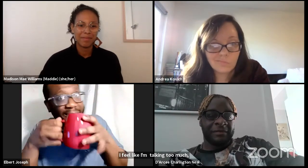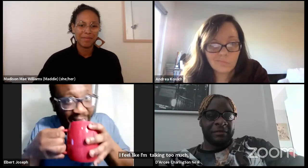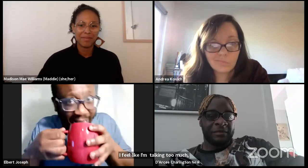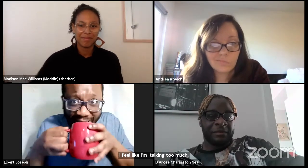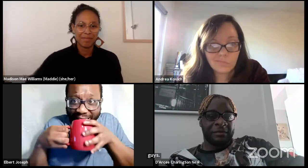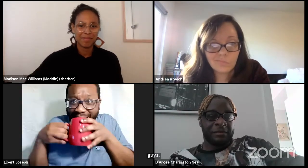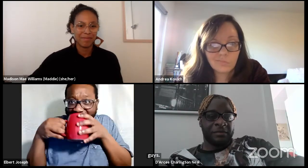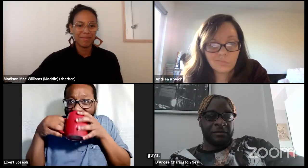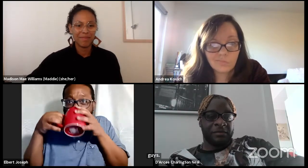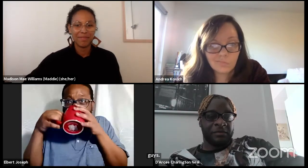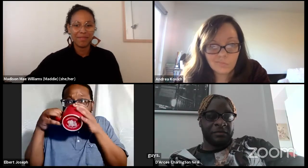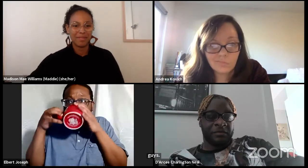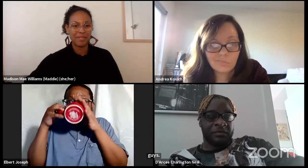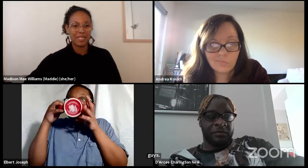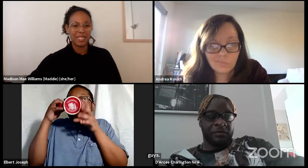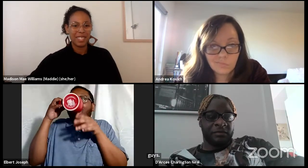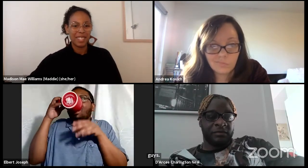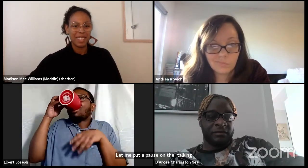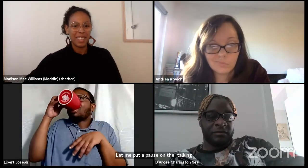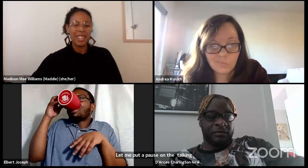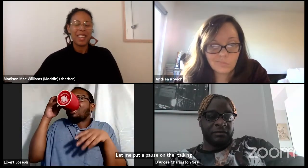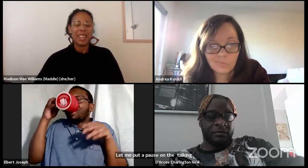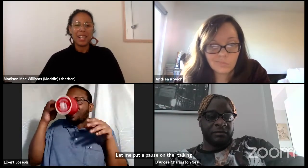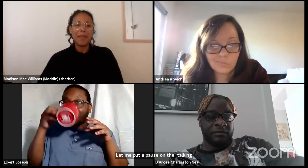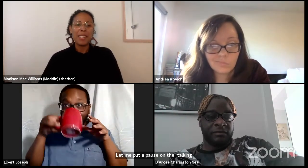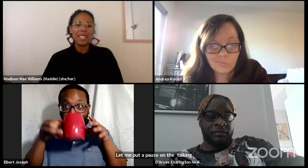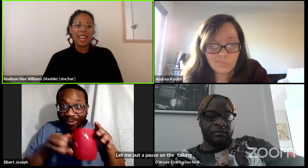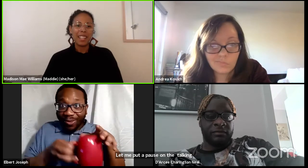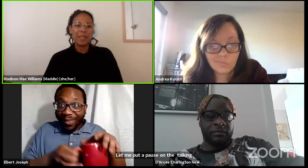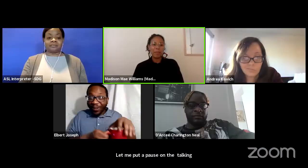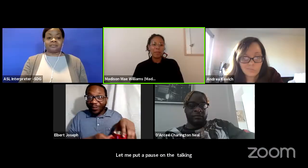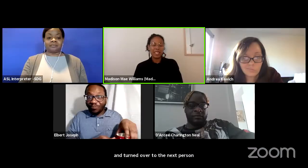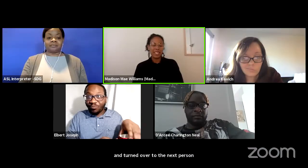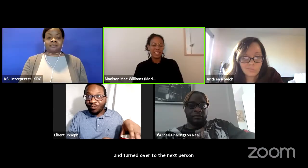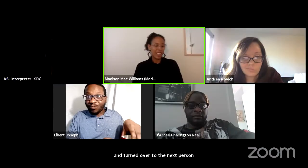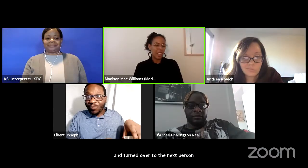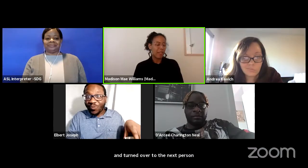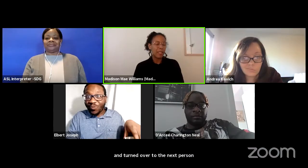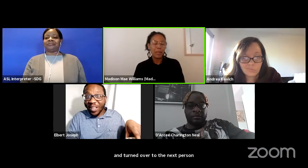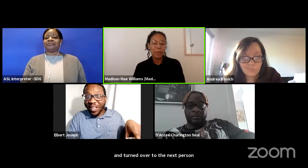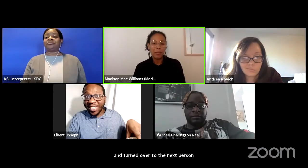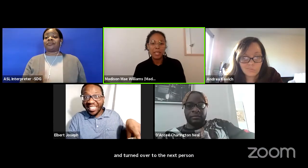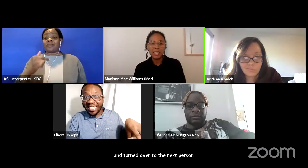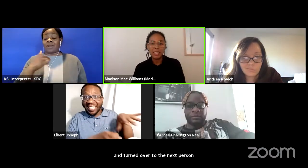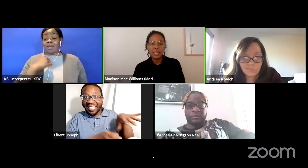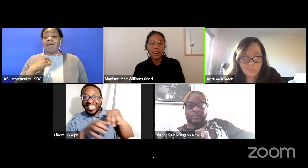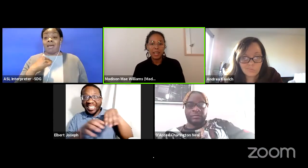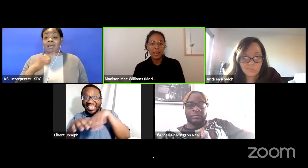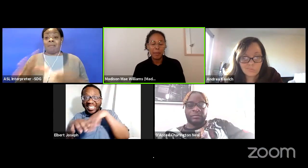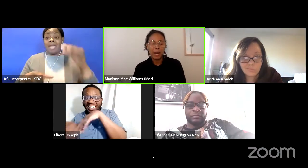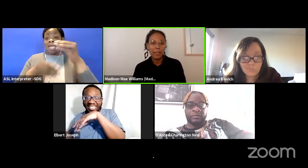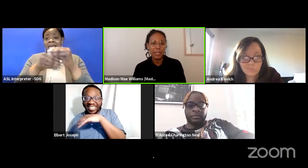that has a question for everyone. I'm going to tag in because everything that we've been talking about